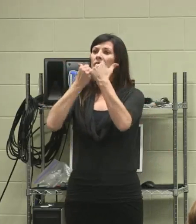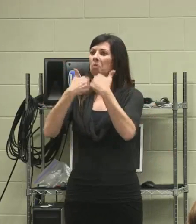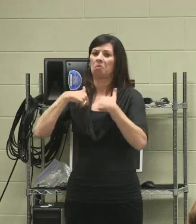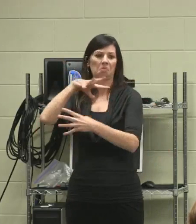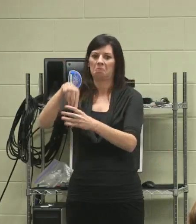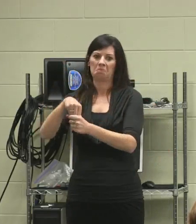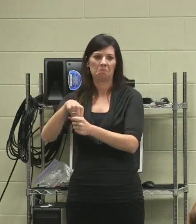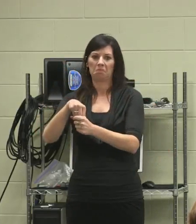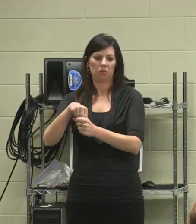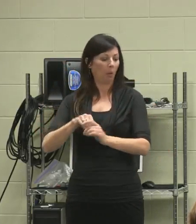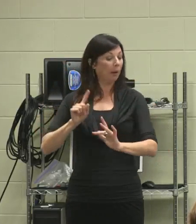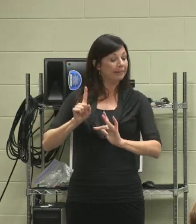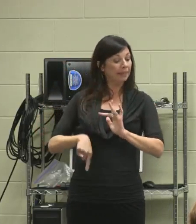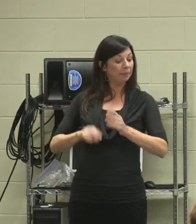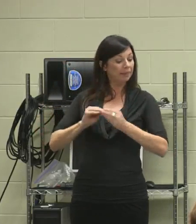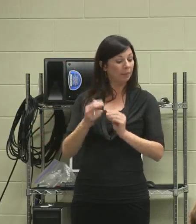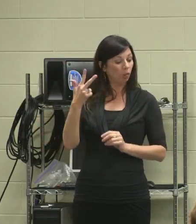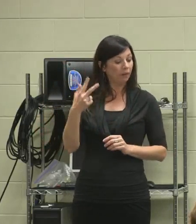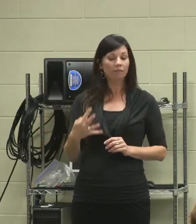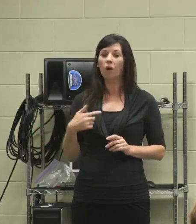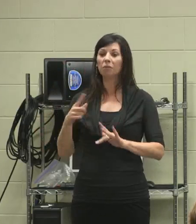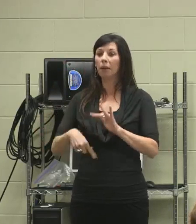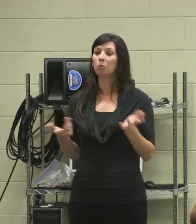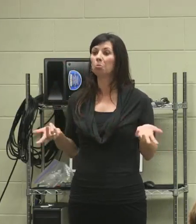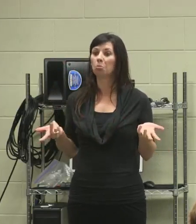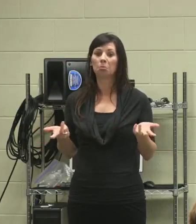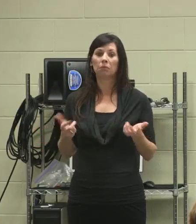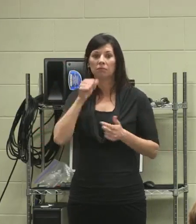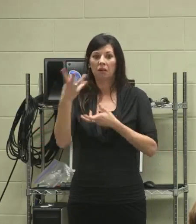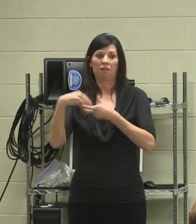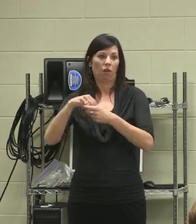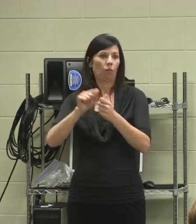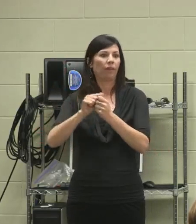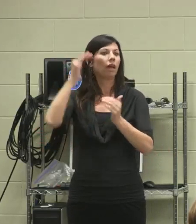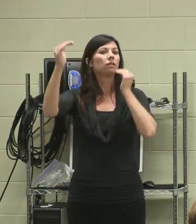I'm skipping three and four. I wasn't a part of them.